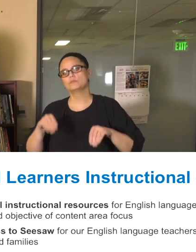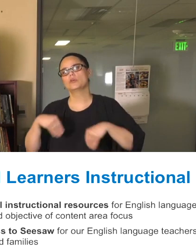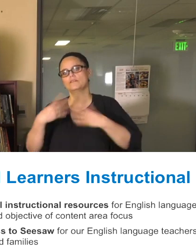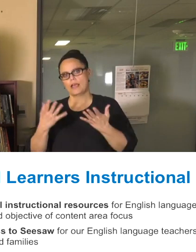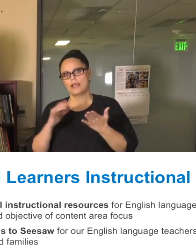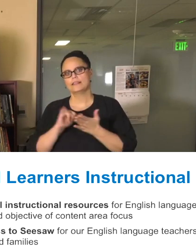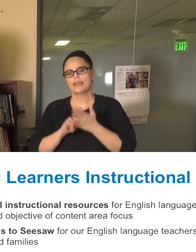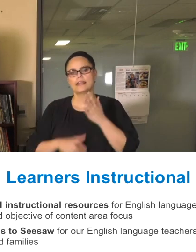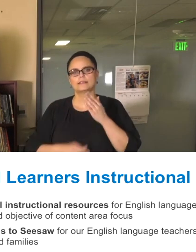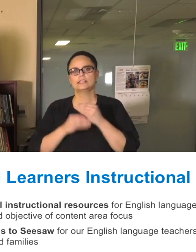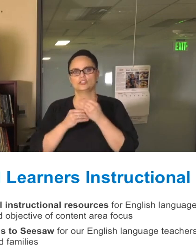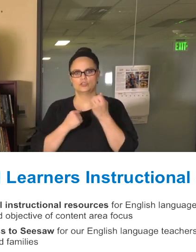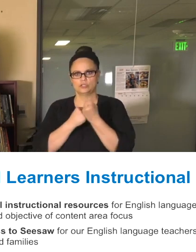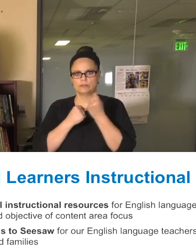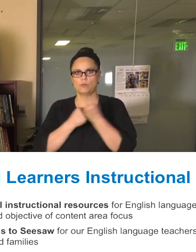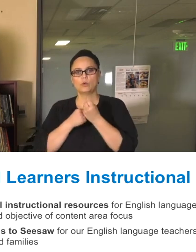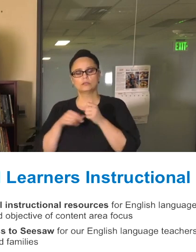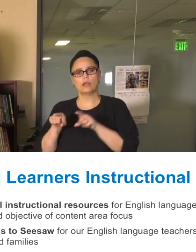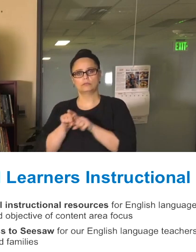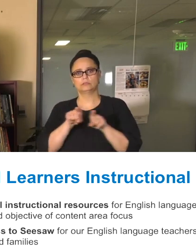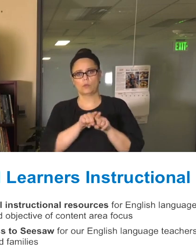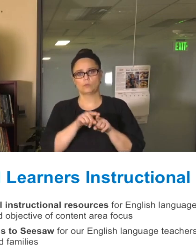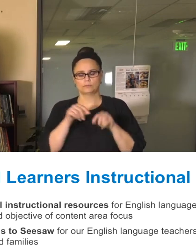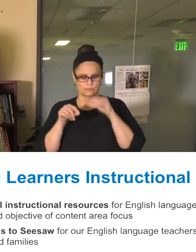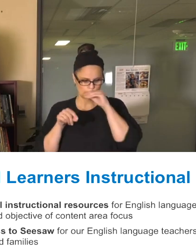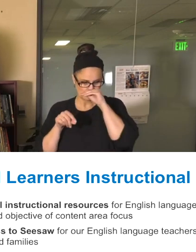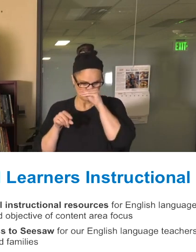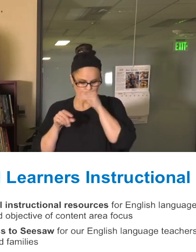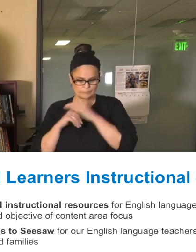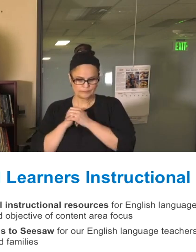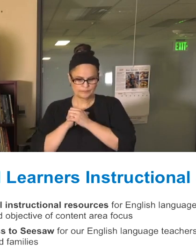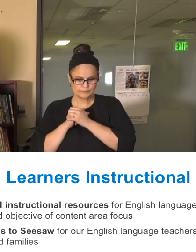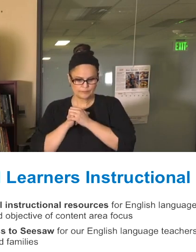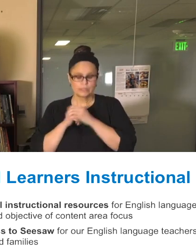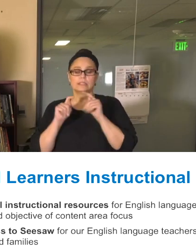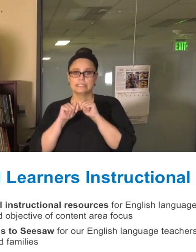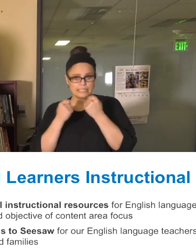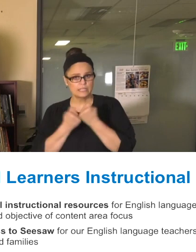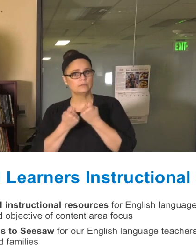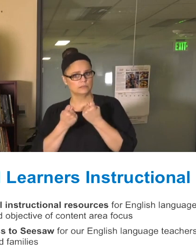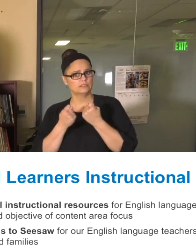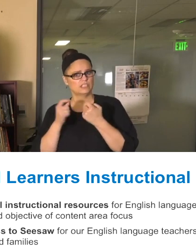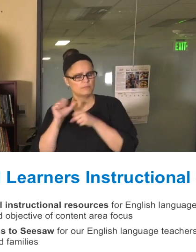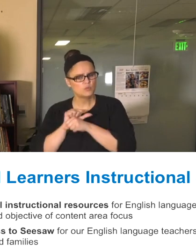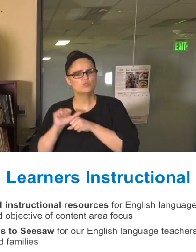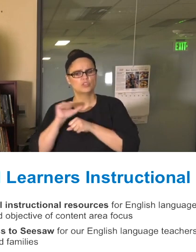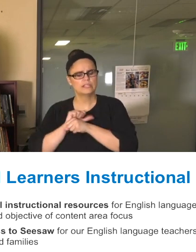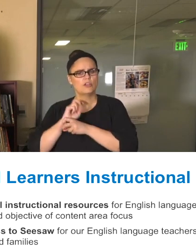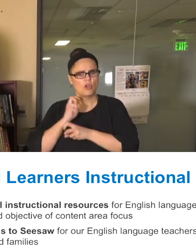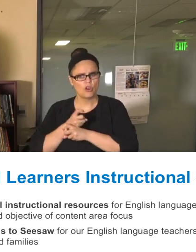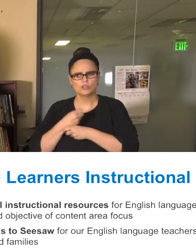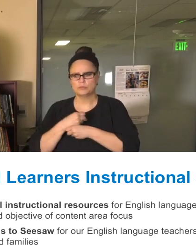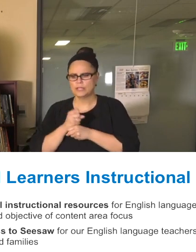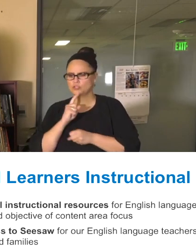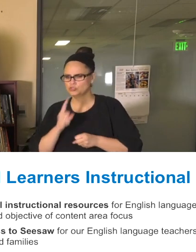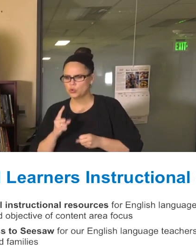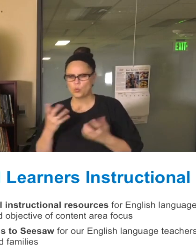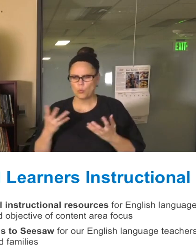regard as well. So these teams have been working very hard to make sure they understand what worked well in the spring, what didn't